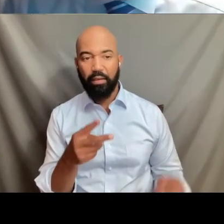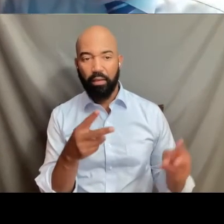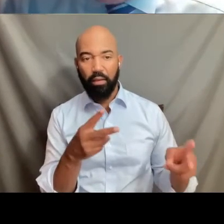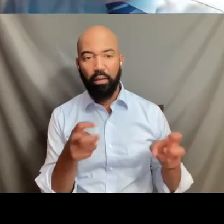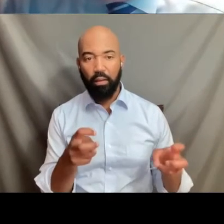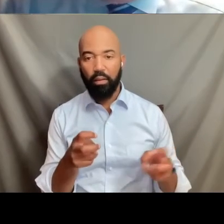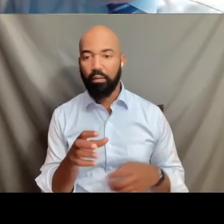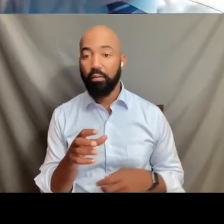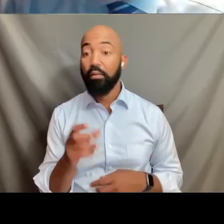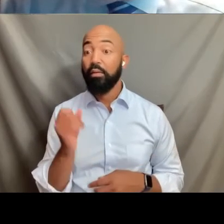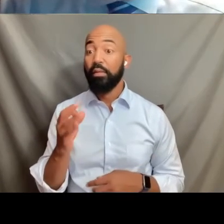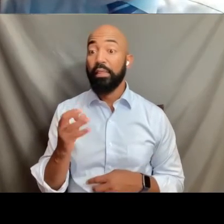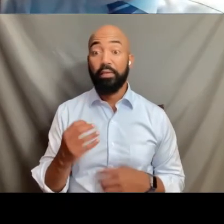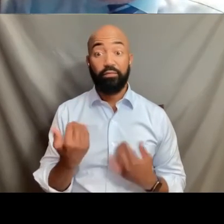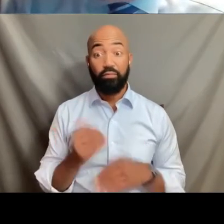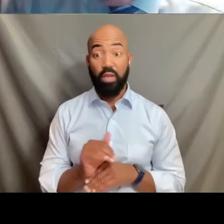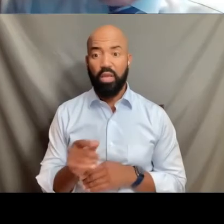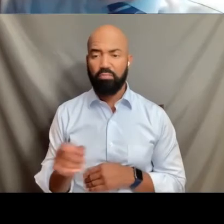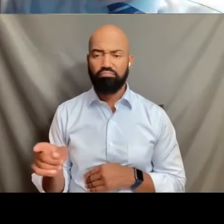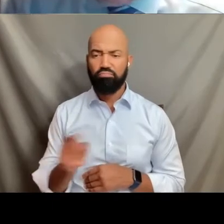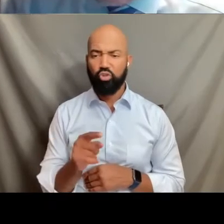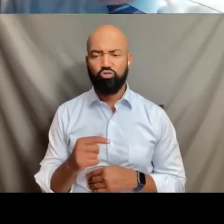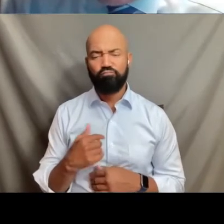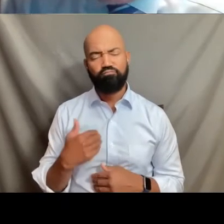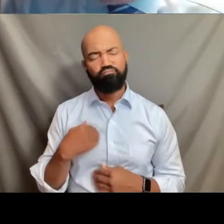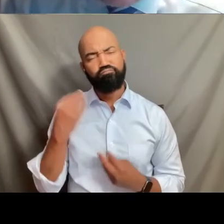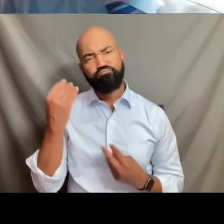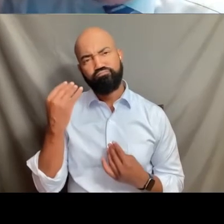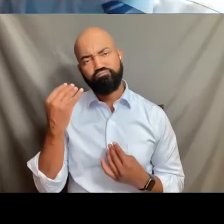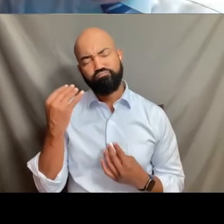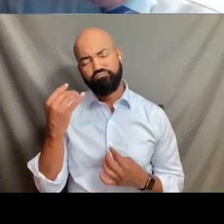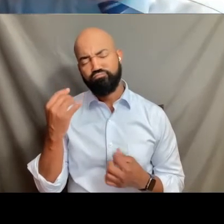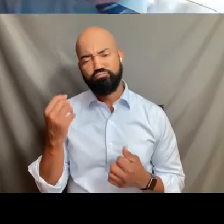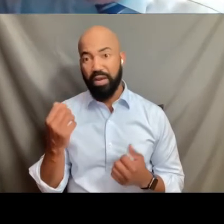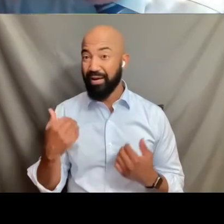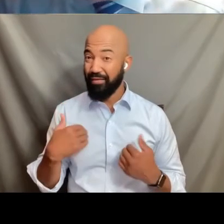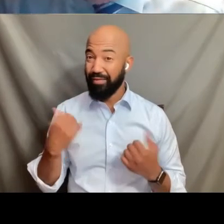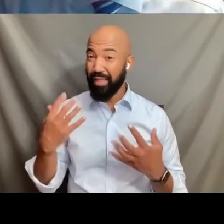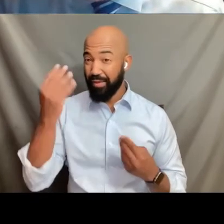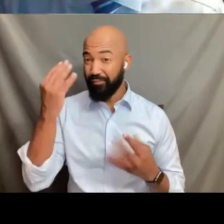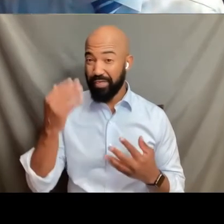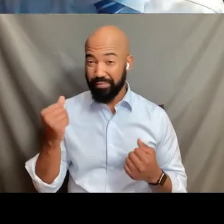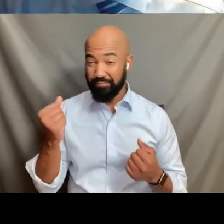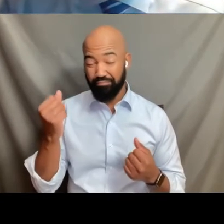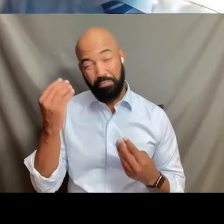if tonight you ponder all of this, and yes, it is a lot to take in, I know,